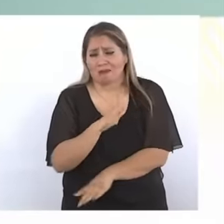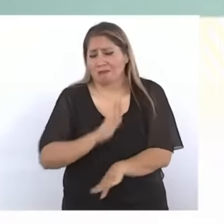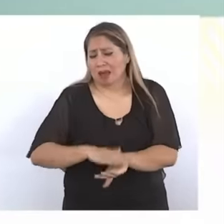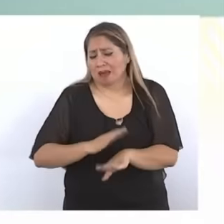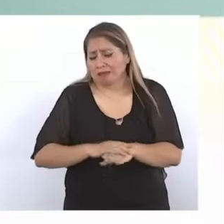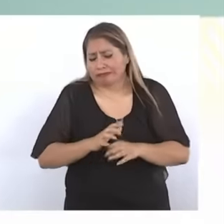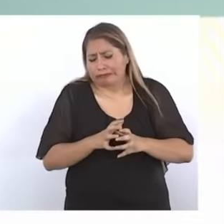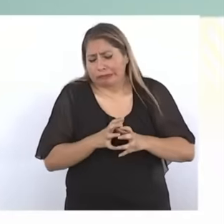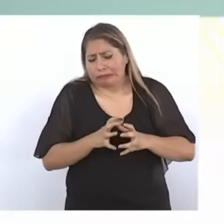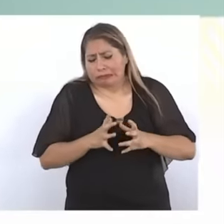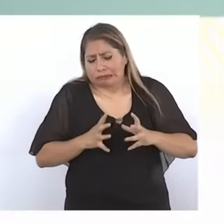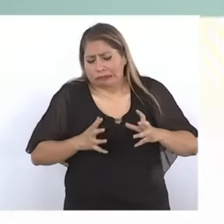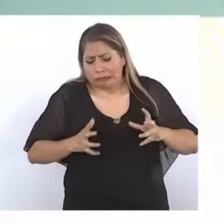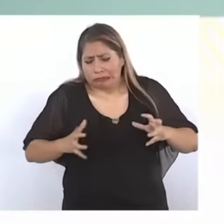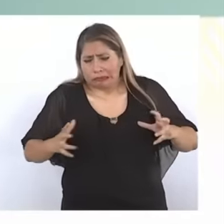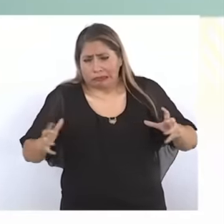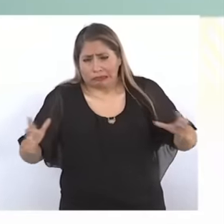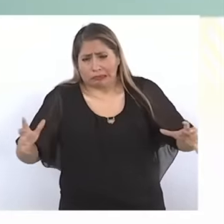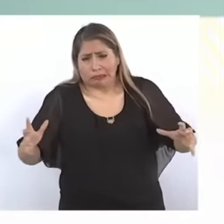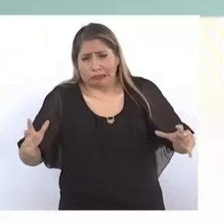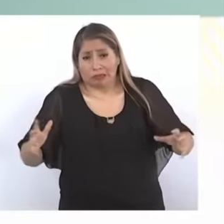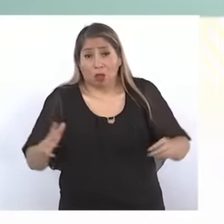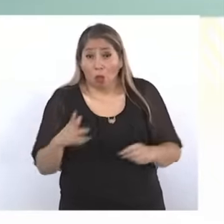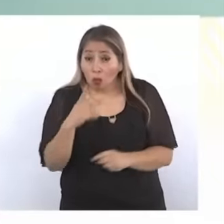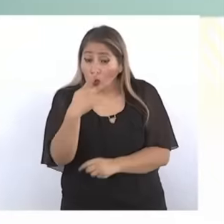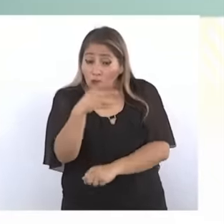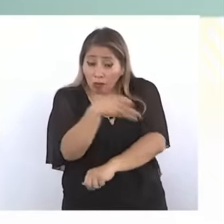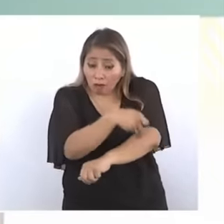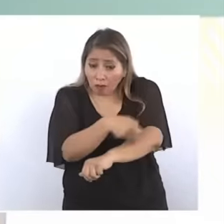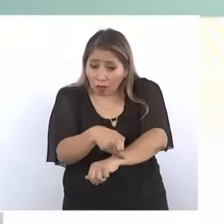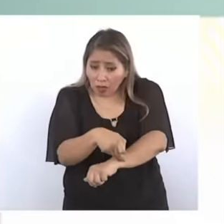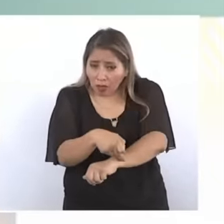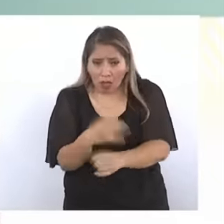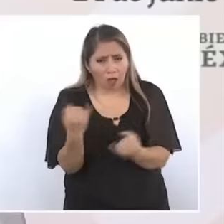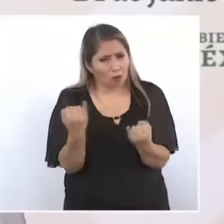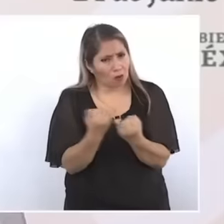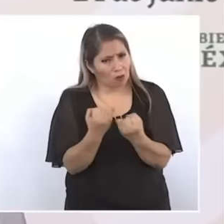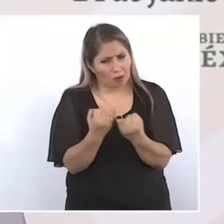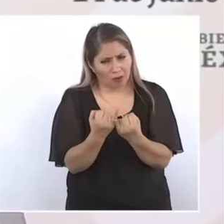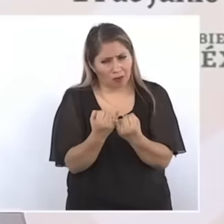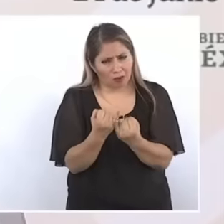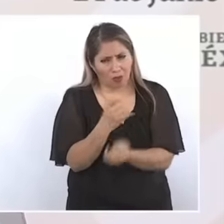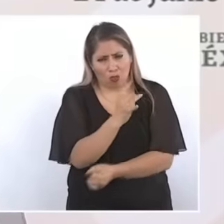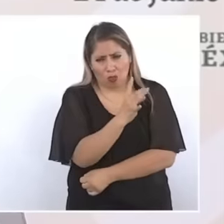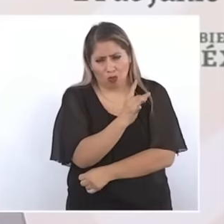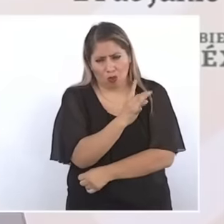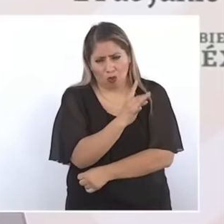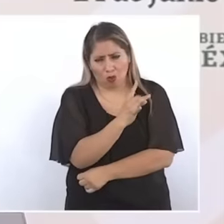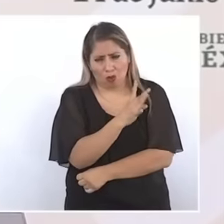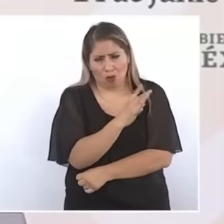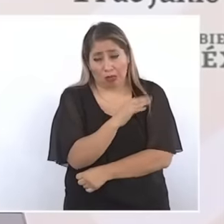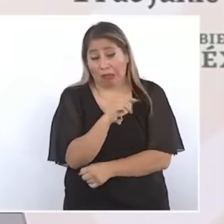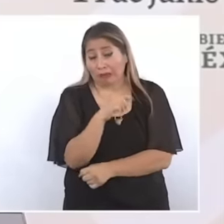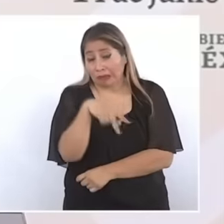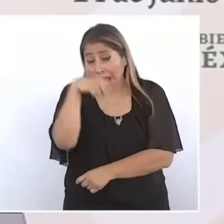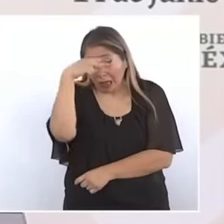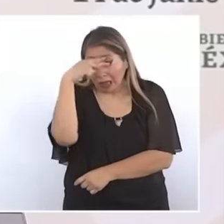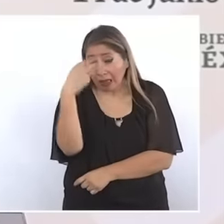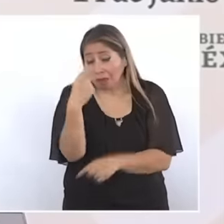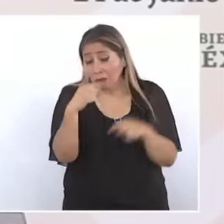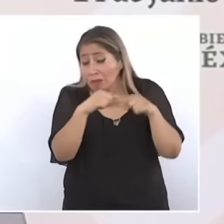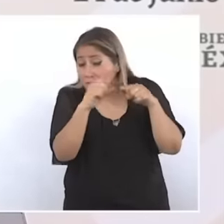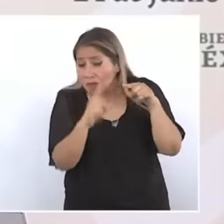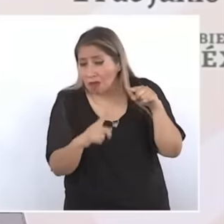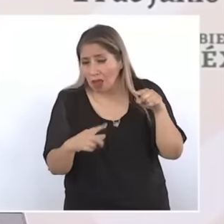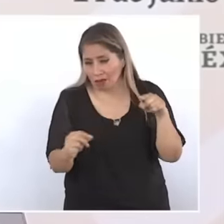not only for you and your families, but it is a pain that has also marked our country